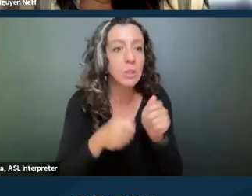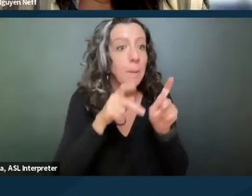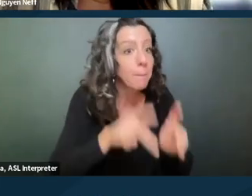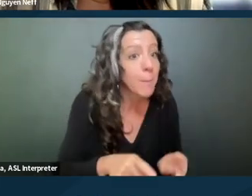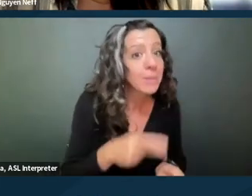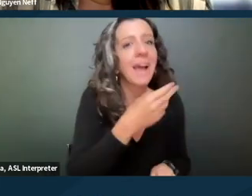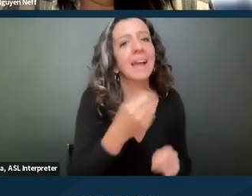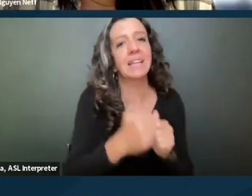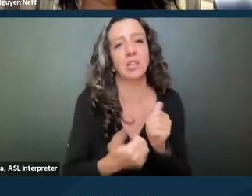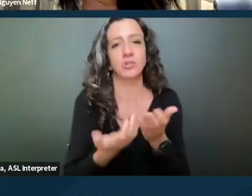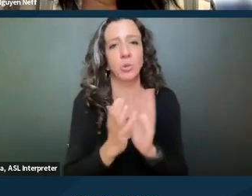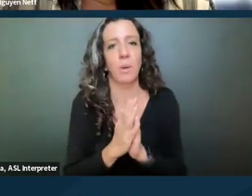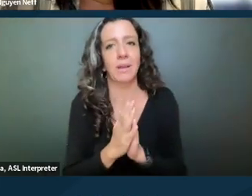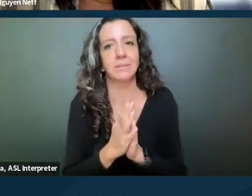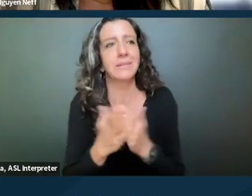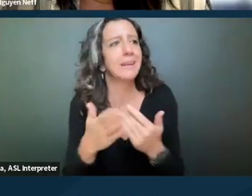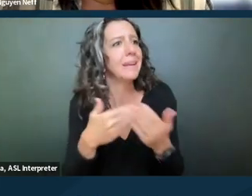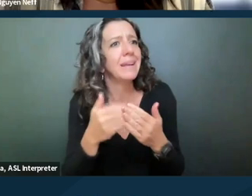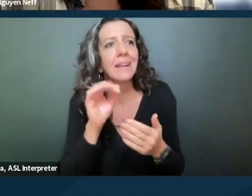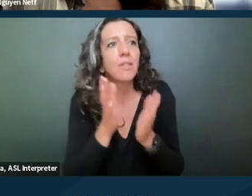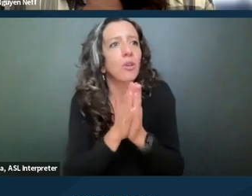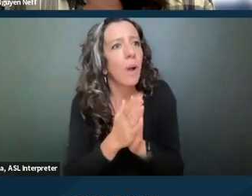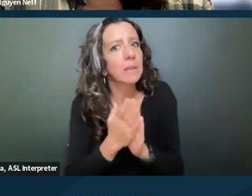even if a request has been made multiple times.